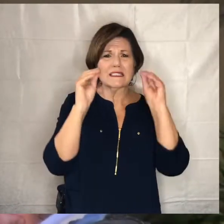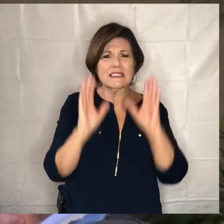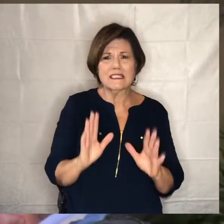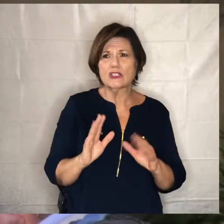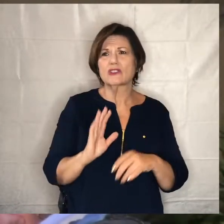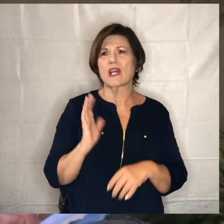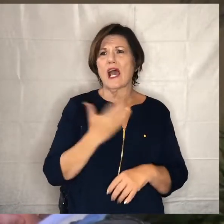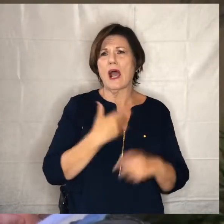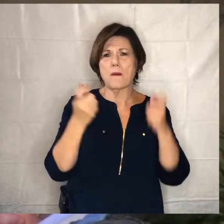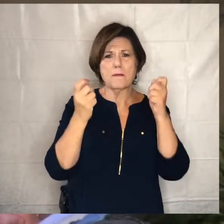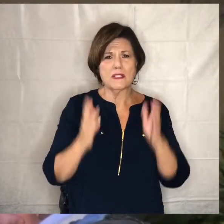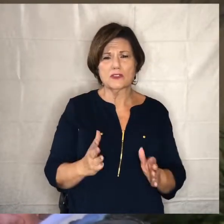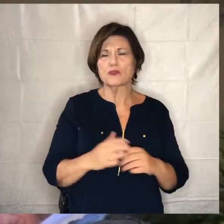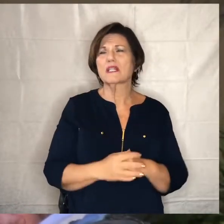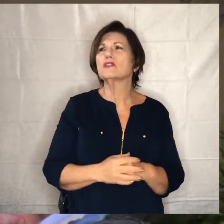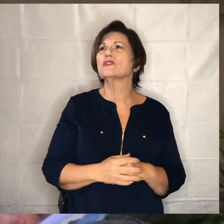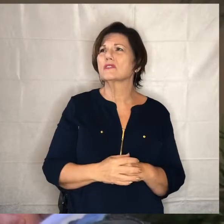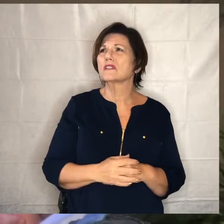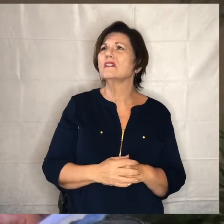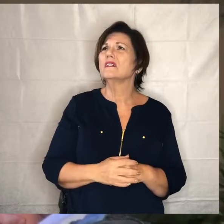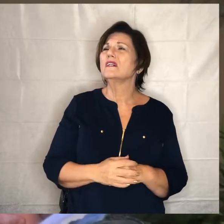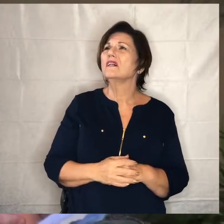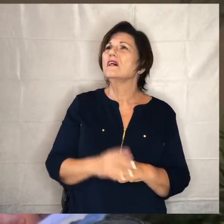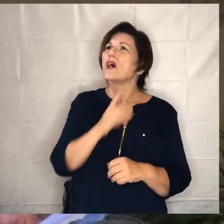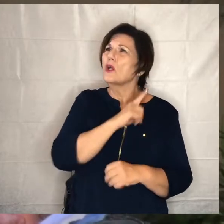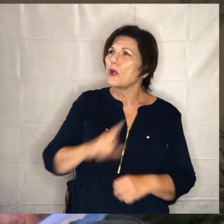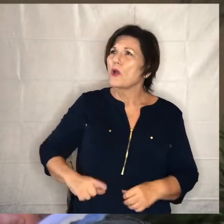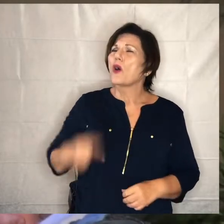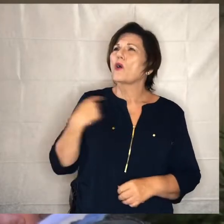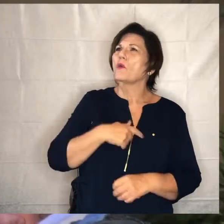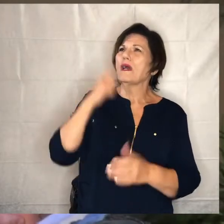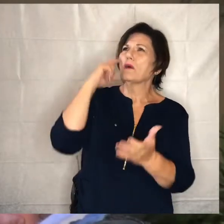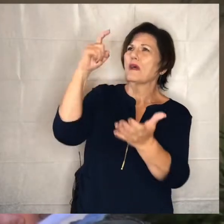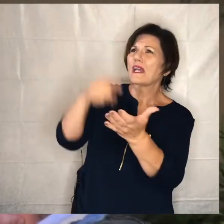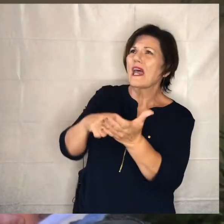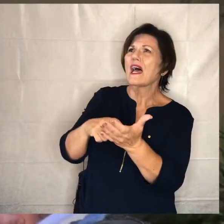administrators and lord we recognize what a difficult and